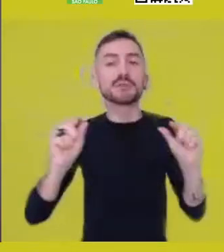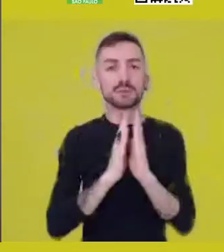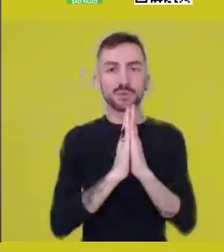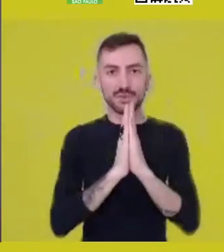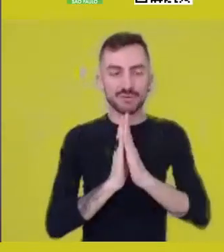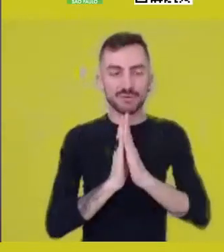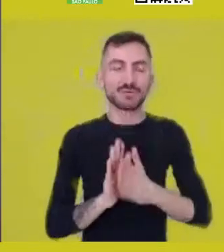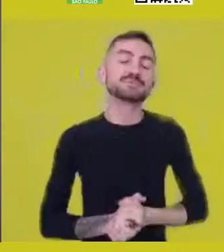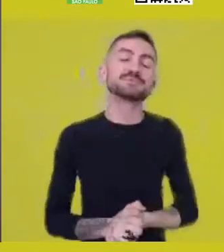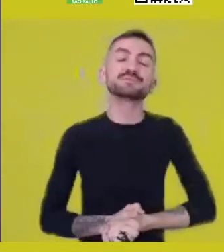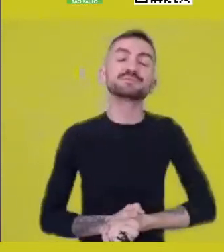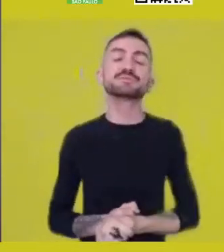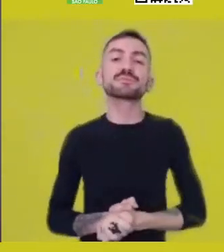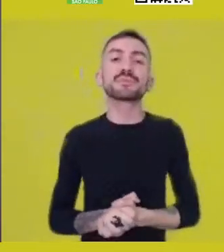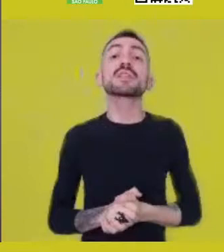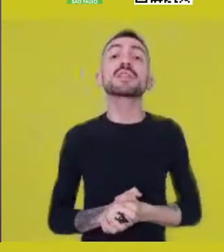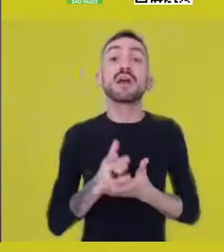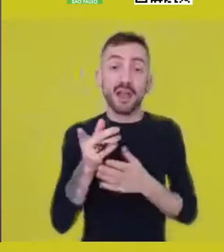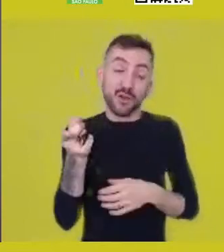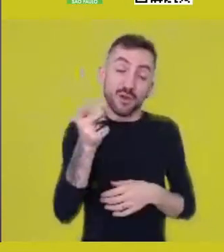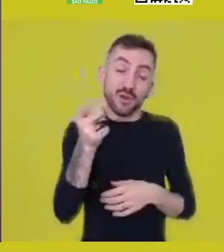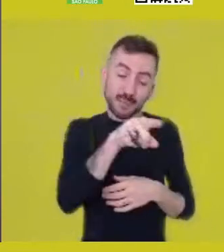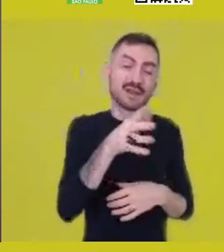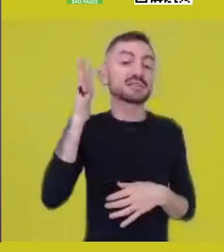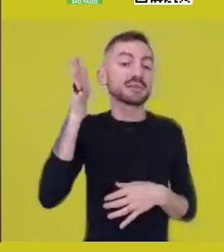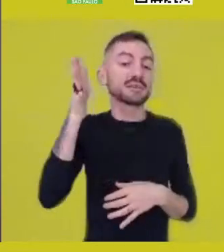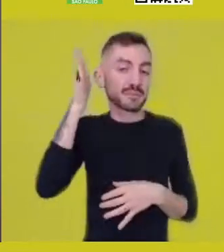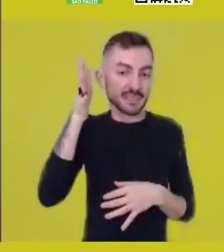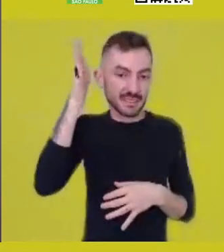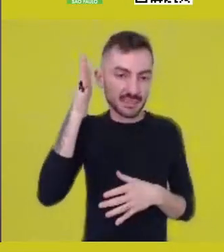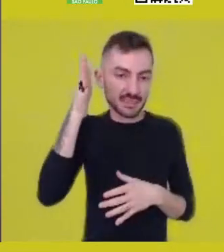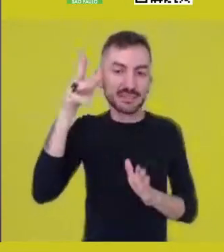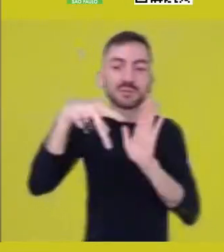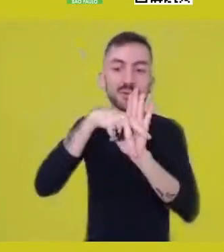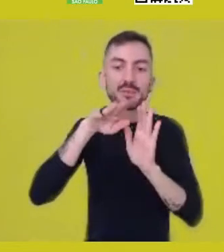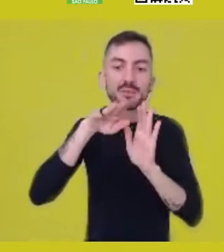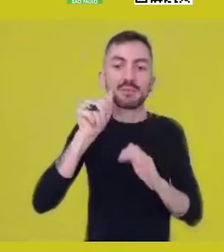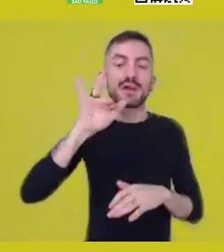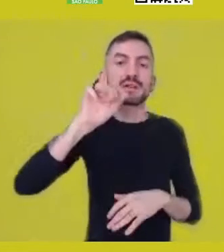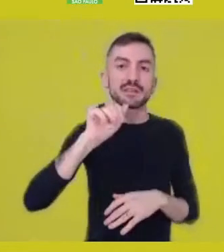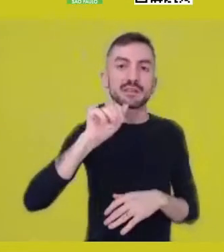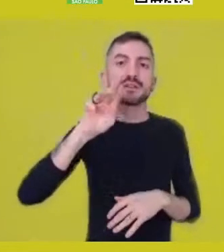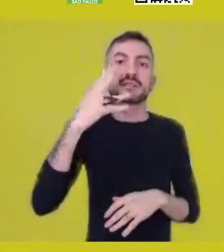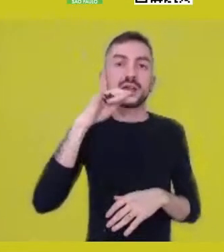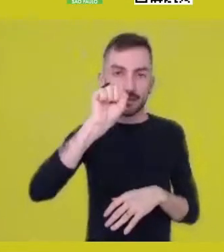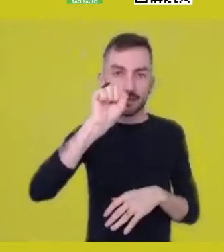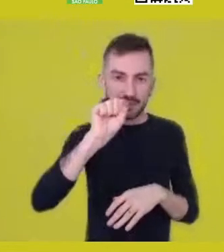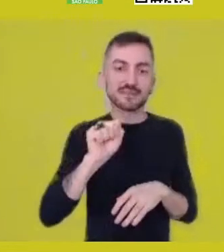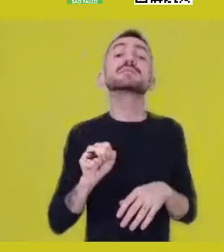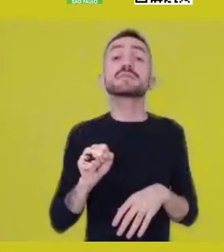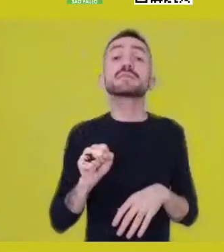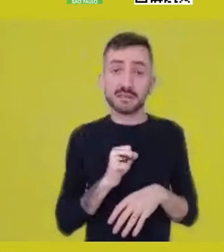Now I’m going to introduce Maria Thaís and our two guests for today.